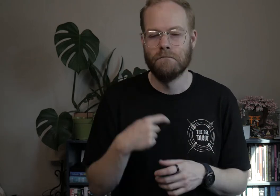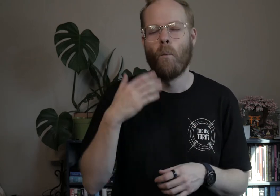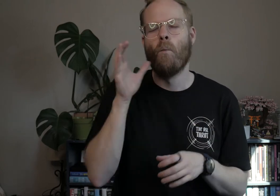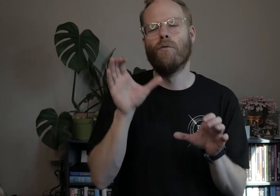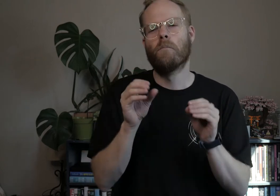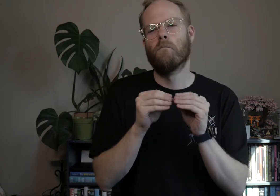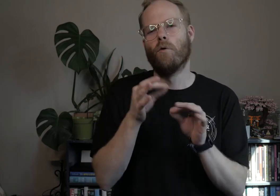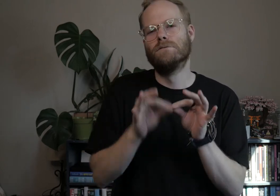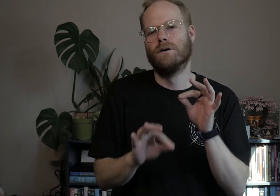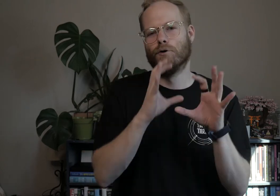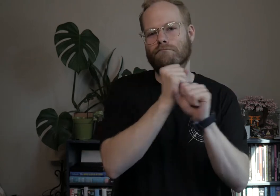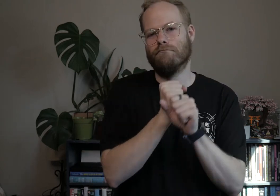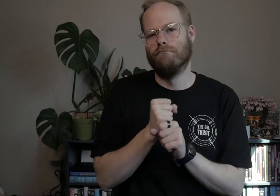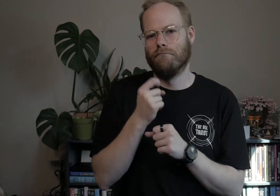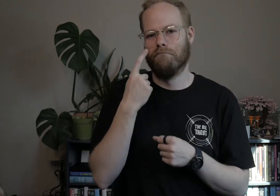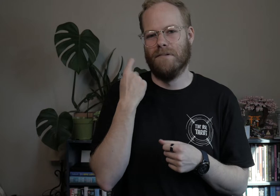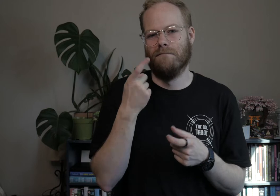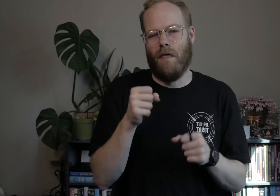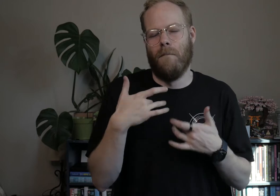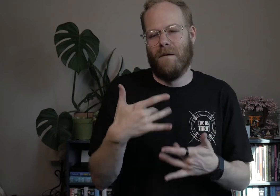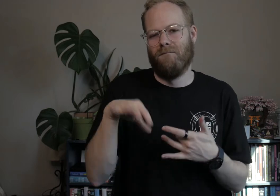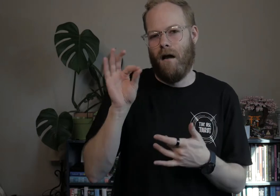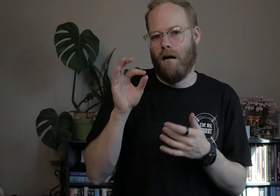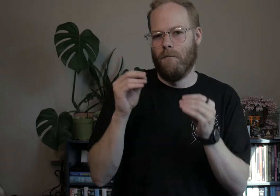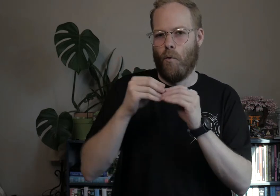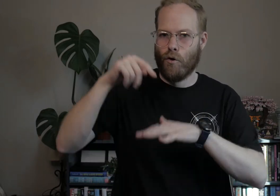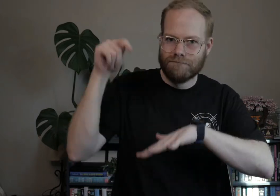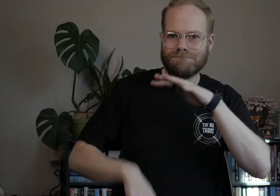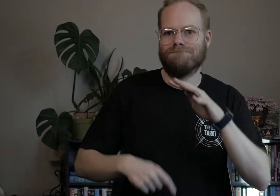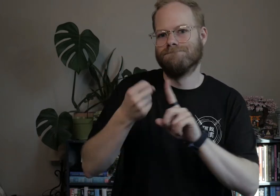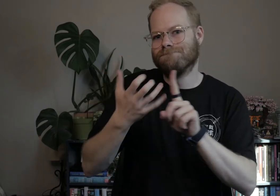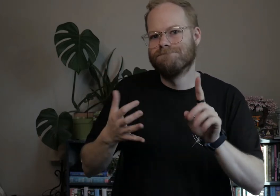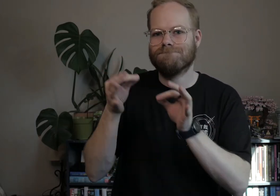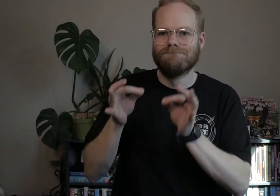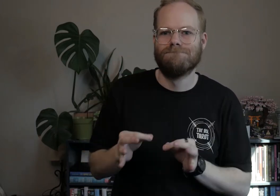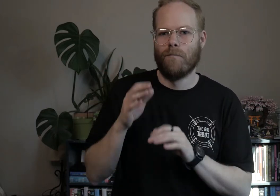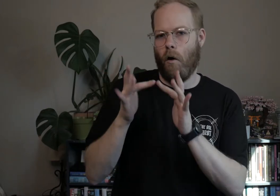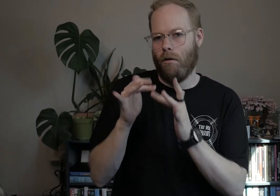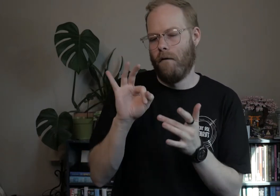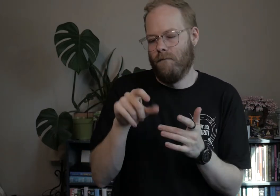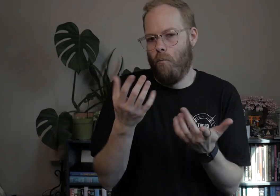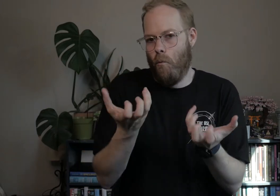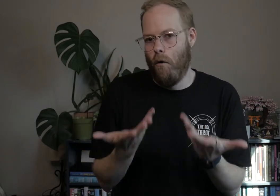I’ll be doing more simple summaries since you can generally find more in-depth synopses online if that’s what you want.